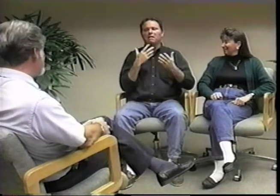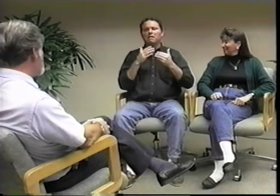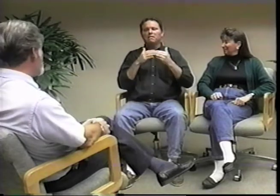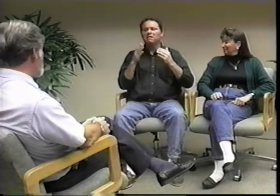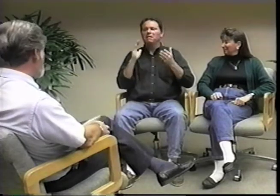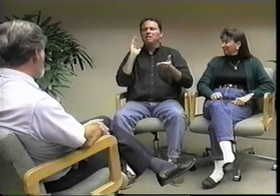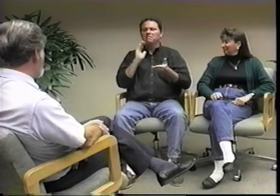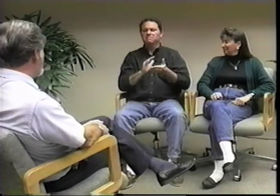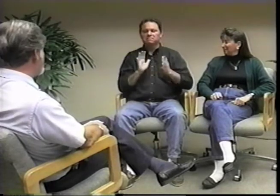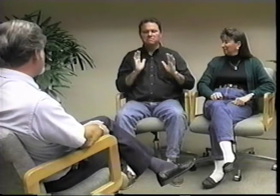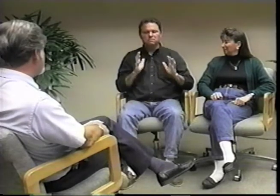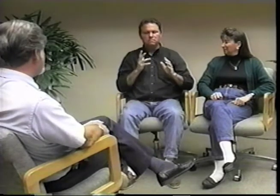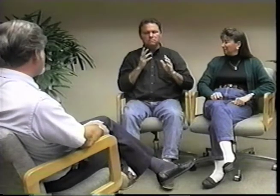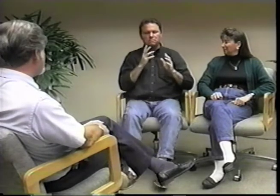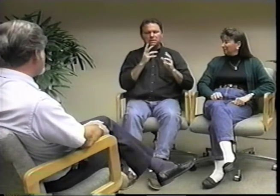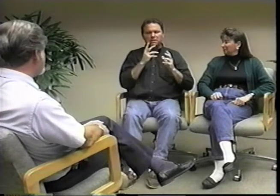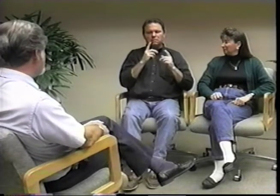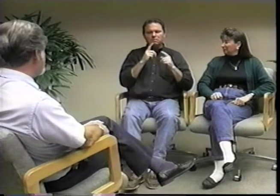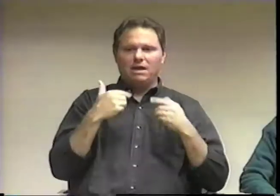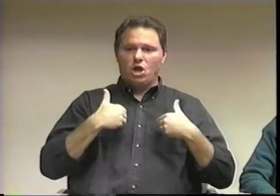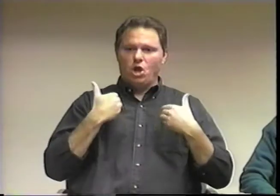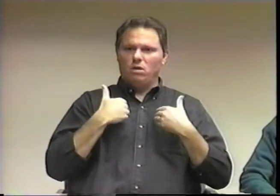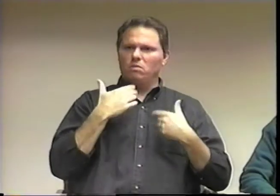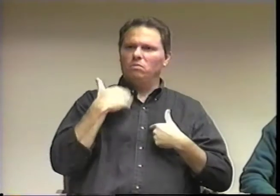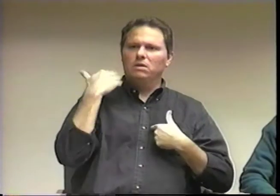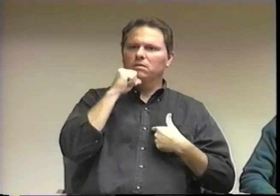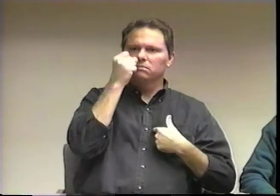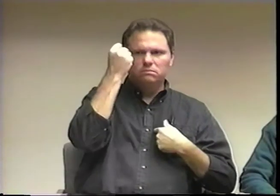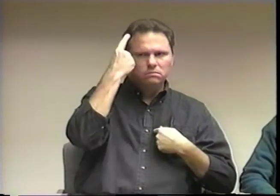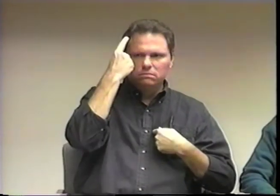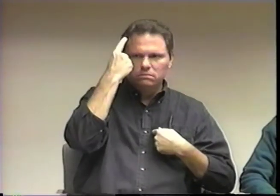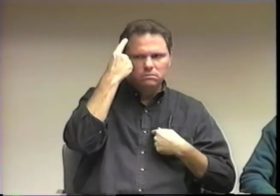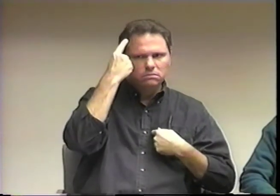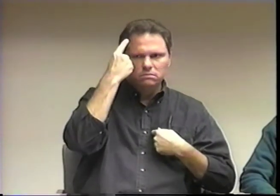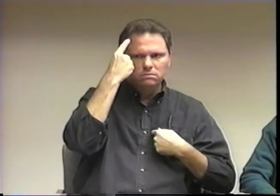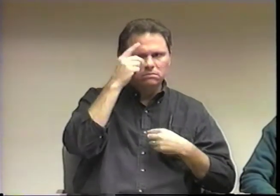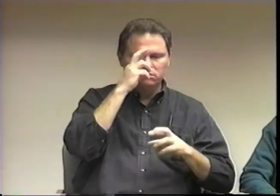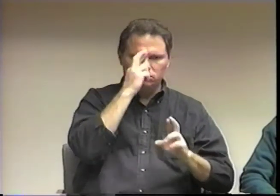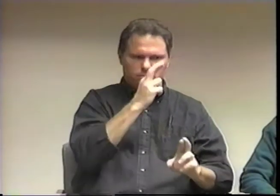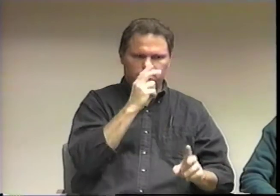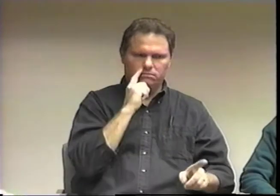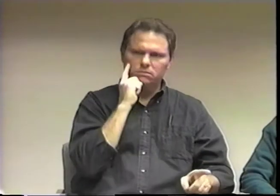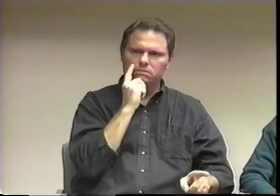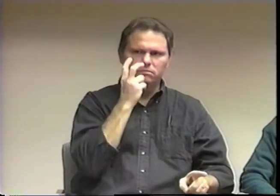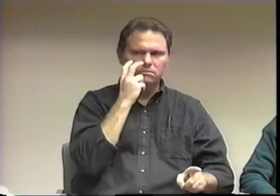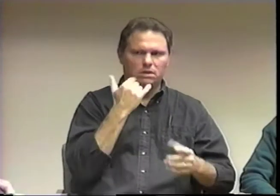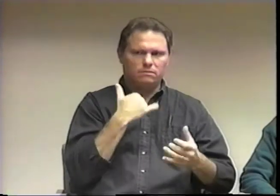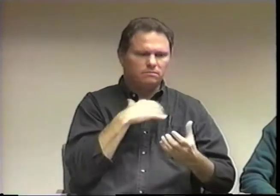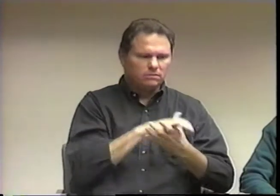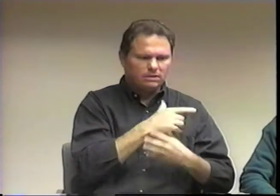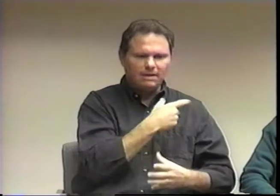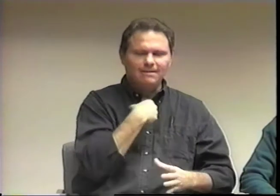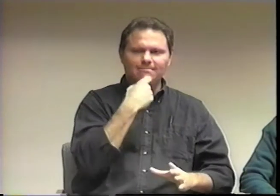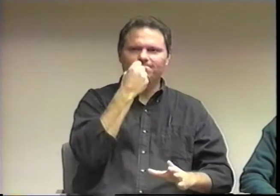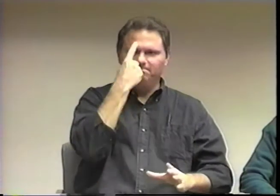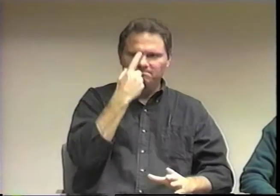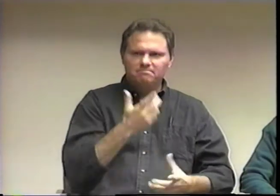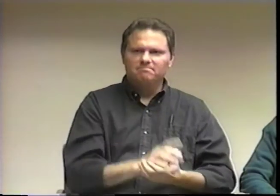that was playing tricks on them. But, you understand, I was young and immature at that point and not very respectful.